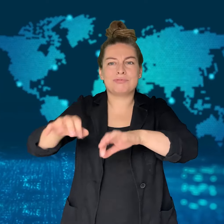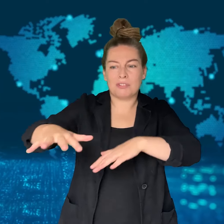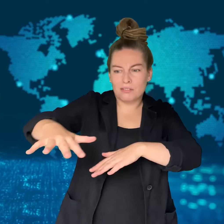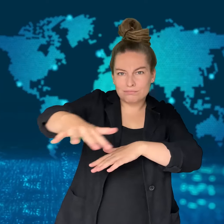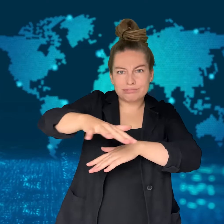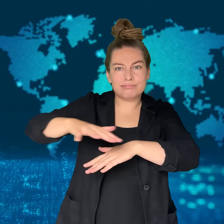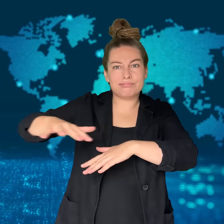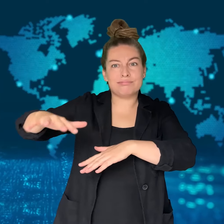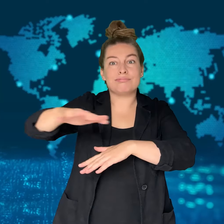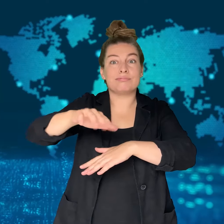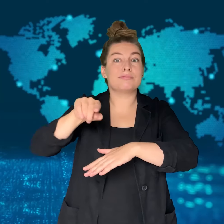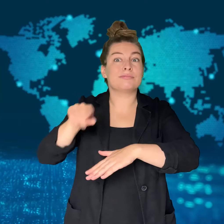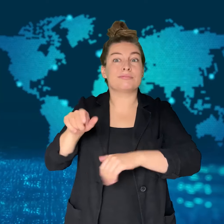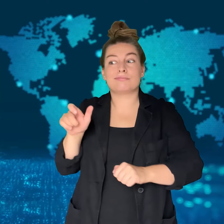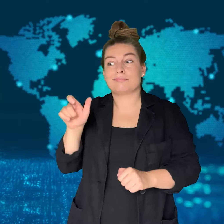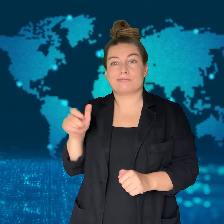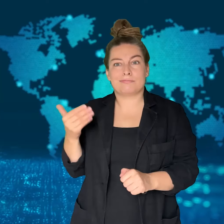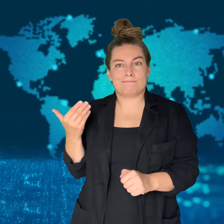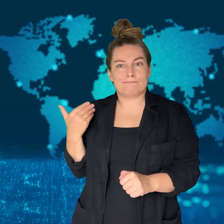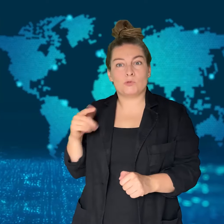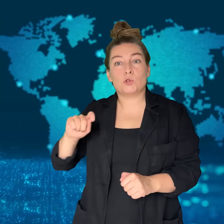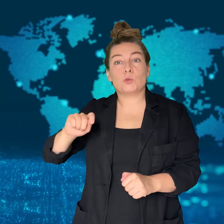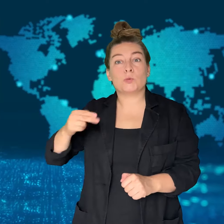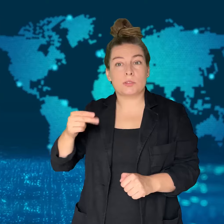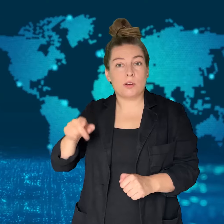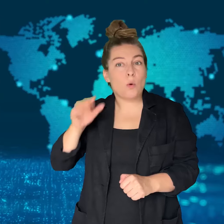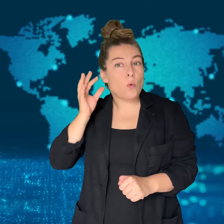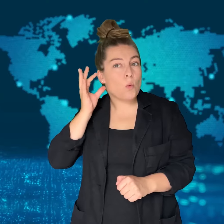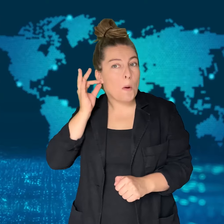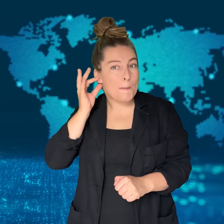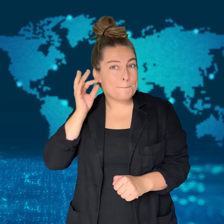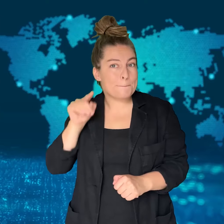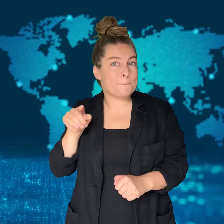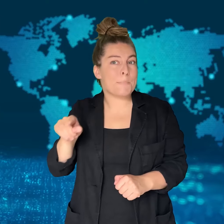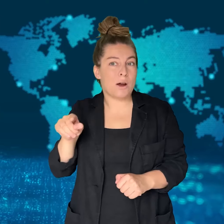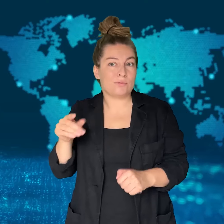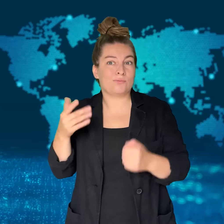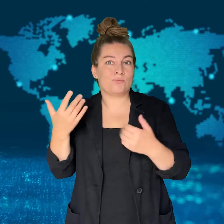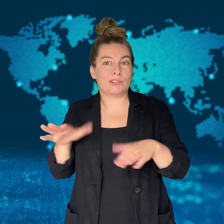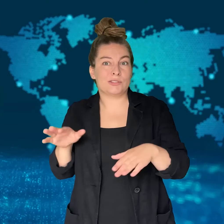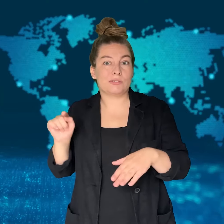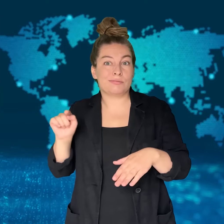On Thursday, a woman had gotten tangled up